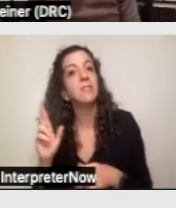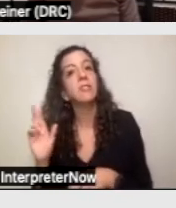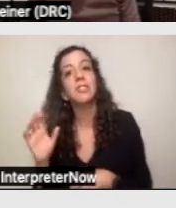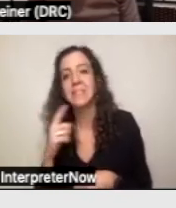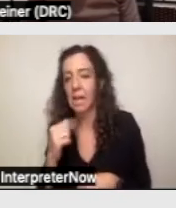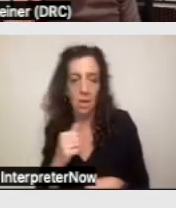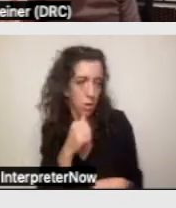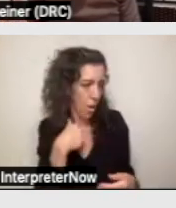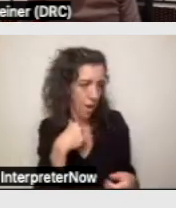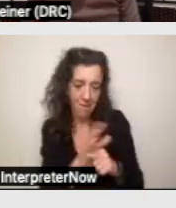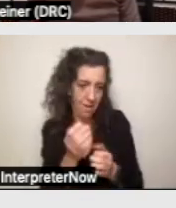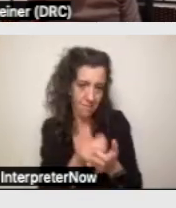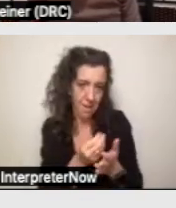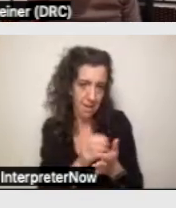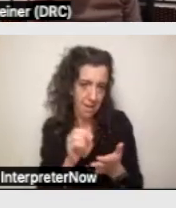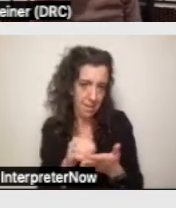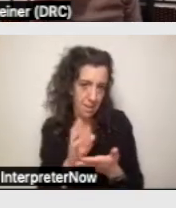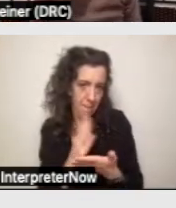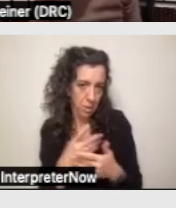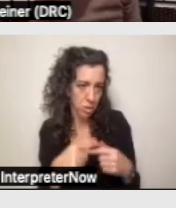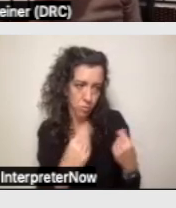with services, that's another time it needs to give written notice.